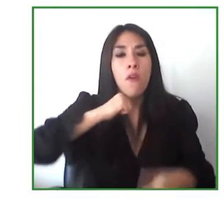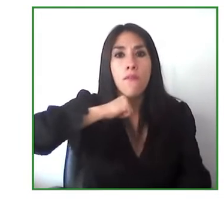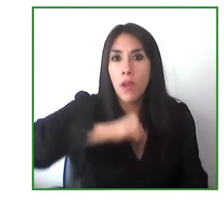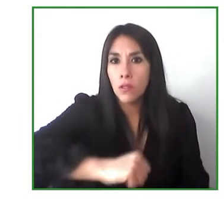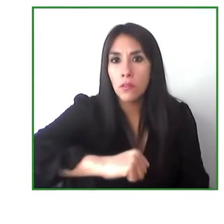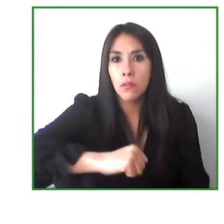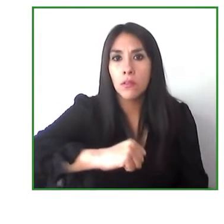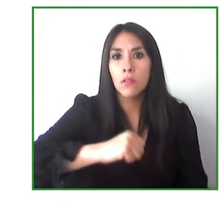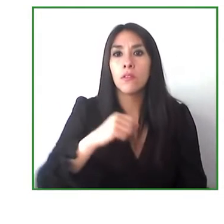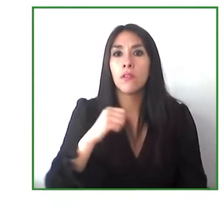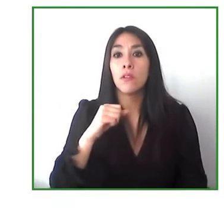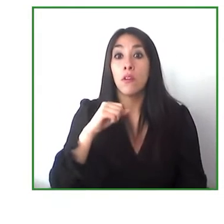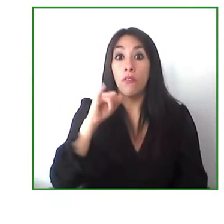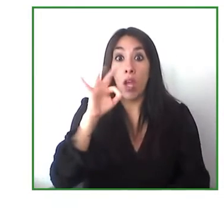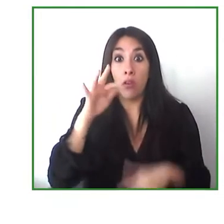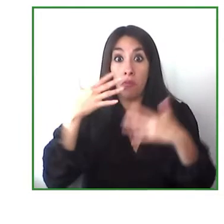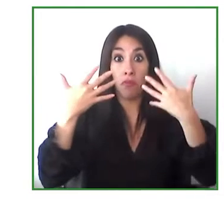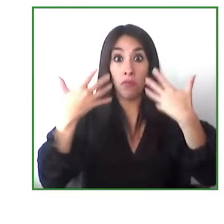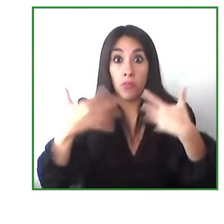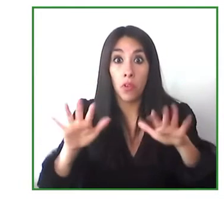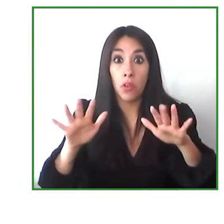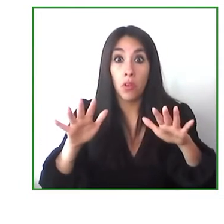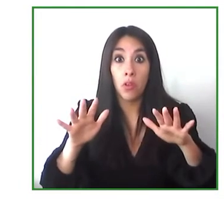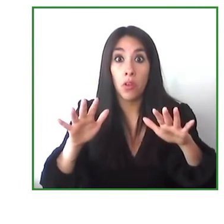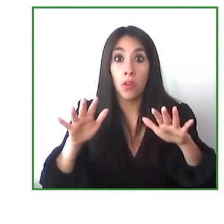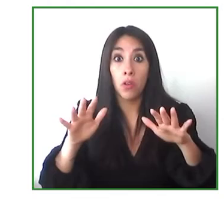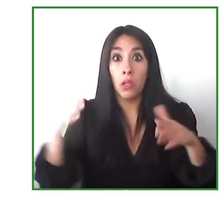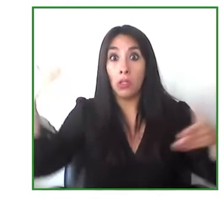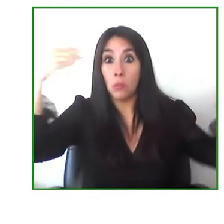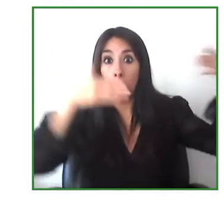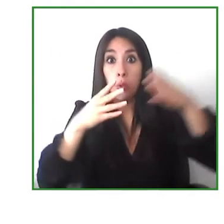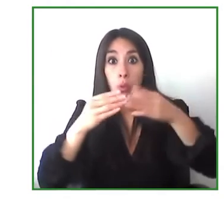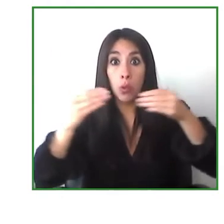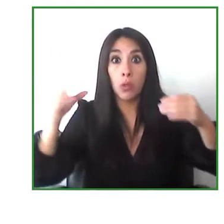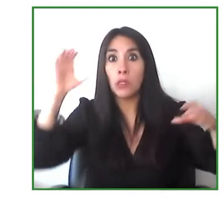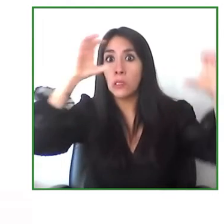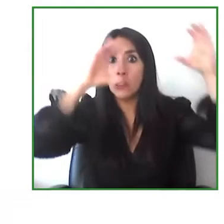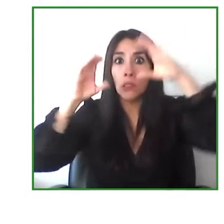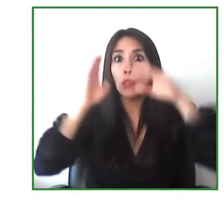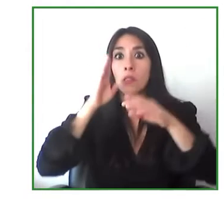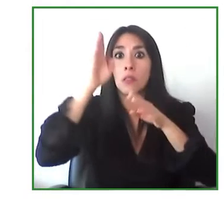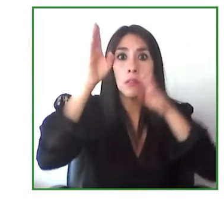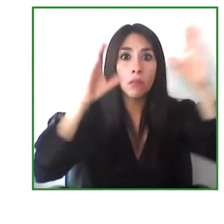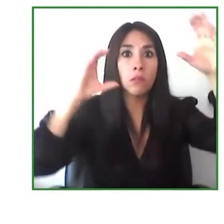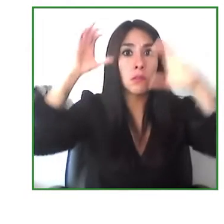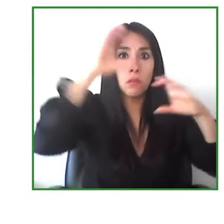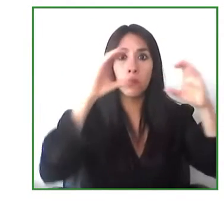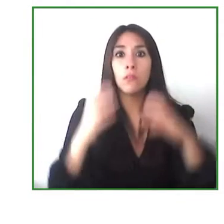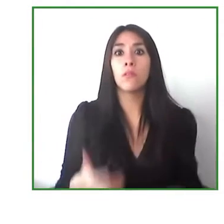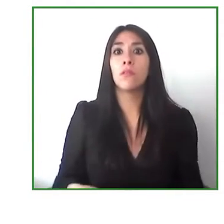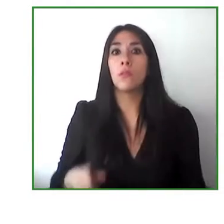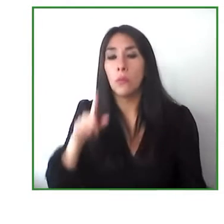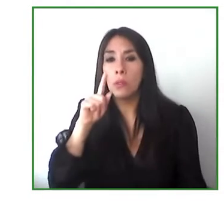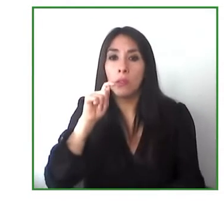once you live the experience the perception changes and that is so important